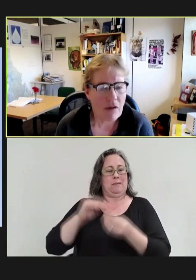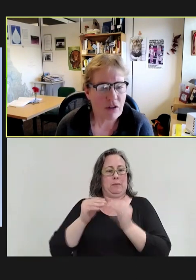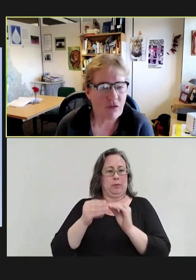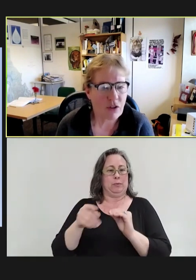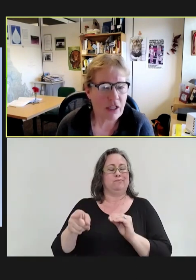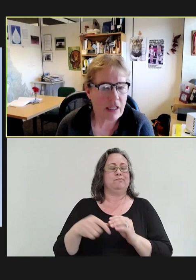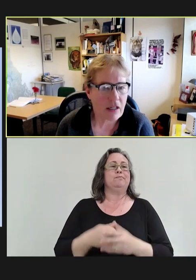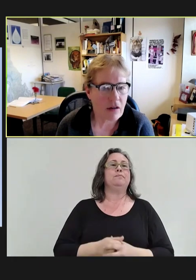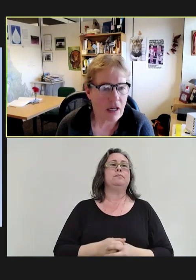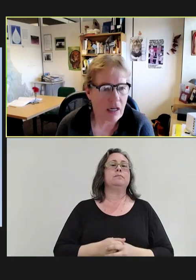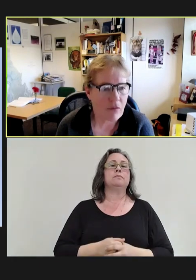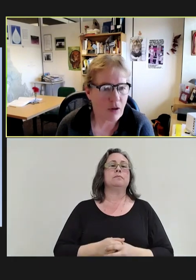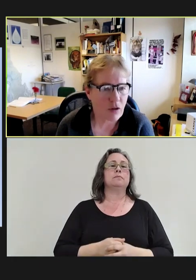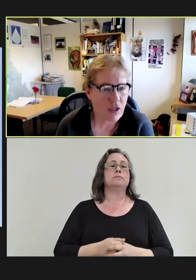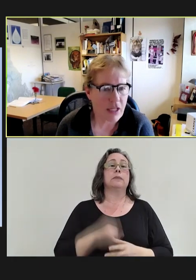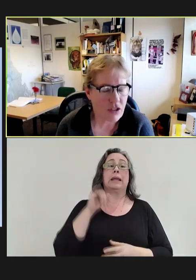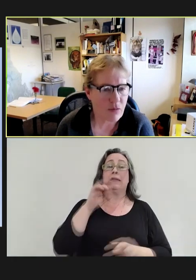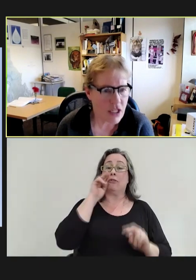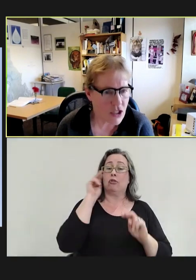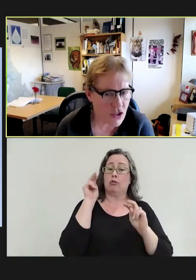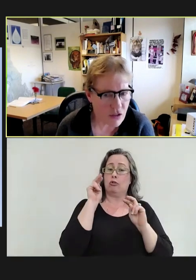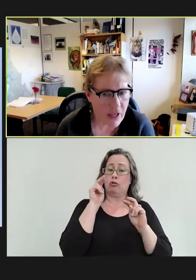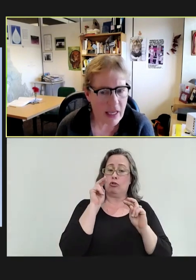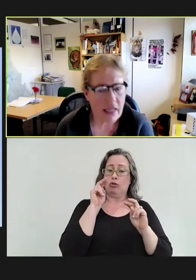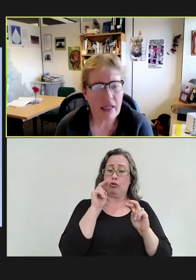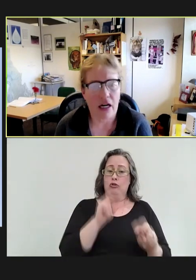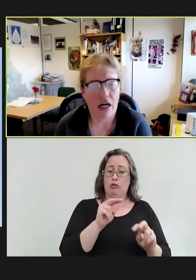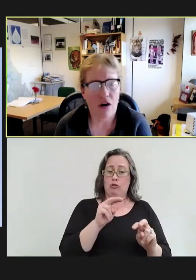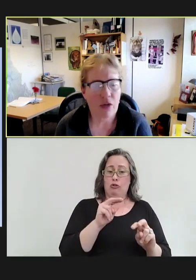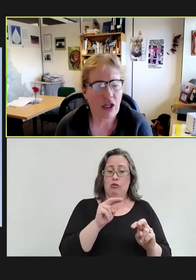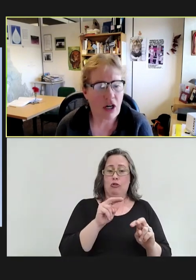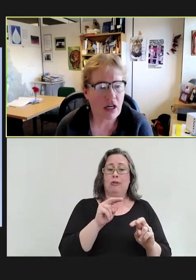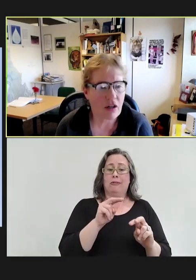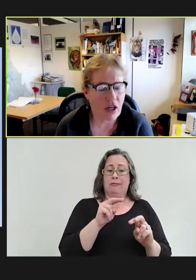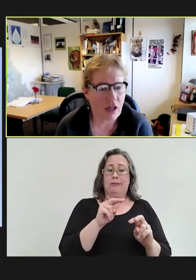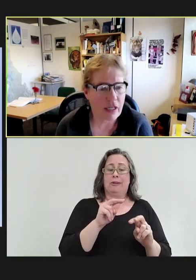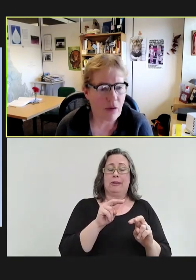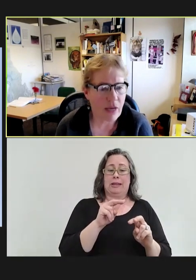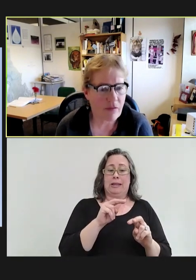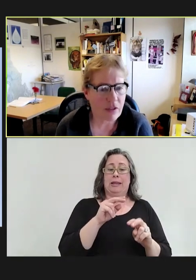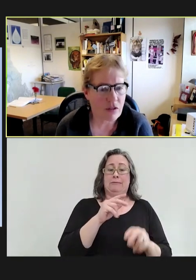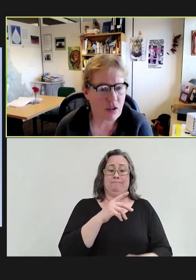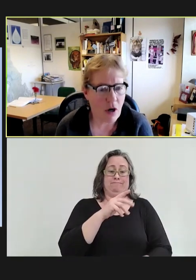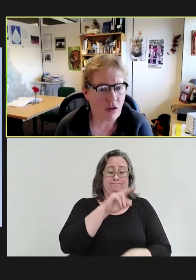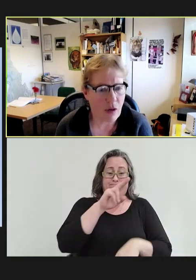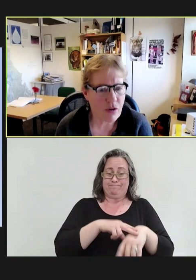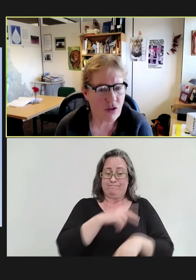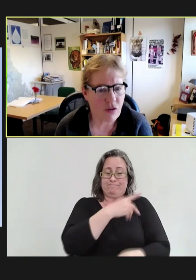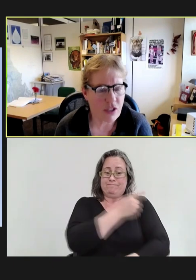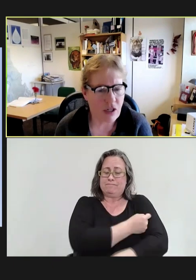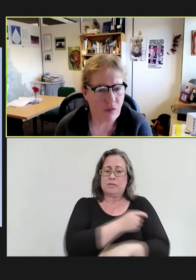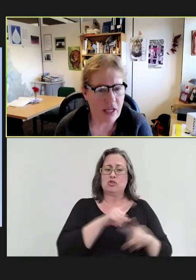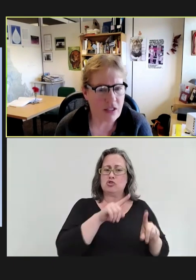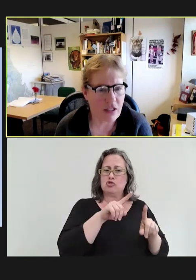However, if you look at our -- according to the National Immunization Survey, we are -- again, we have a smaller number. So, you'll see our rates can